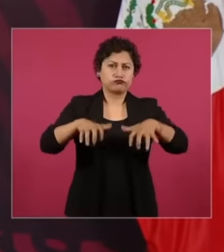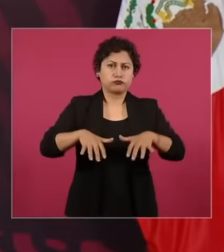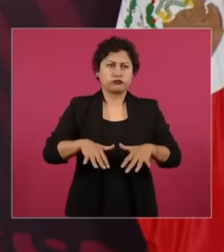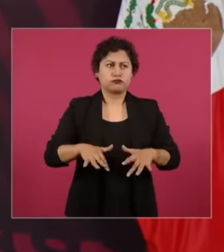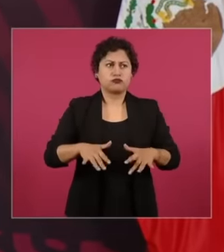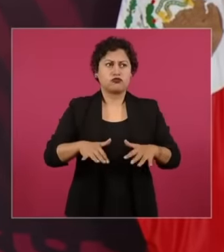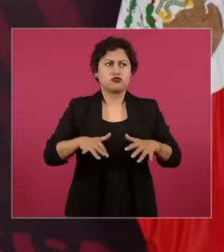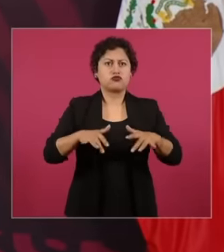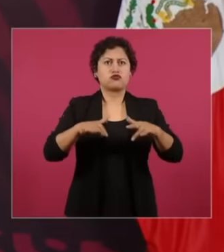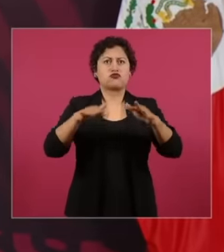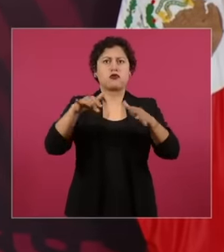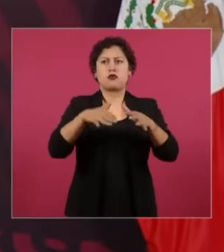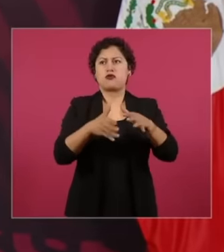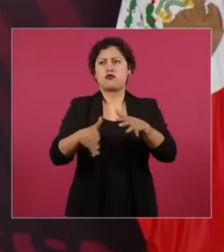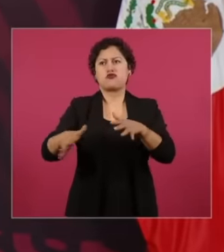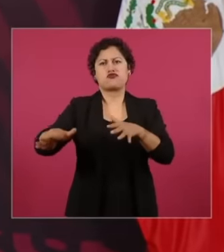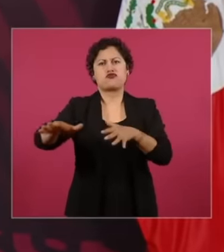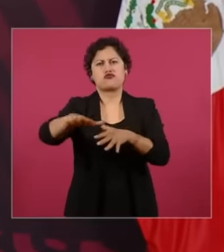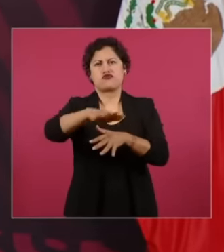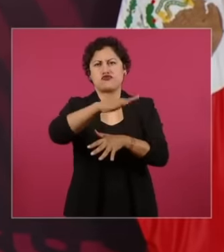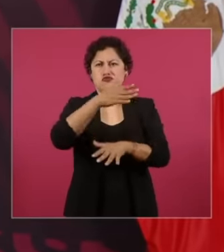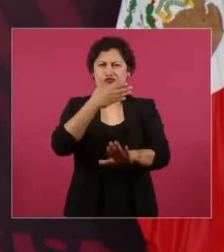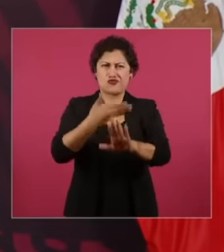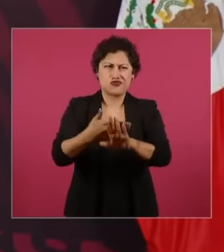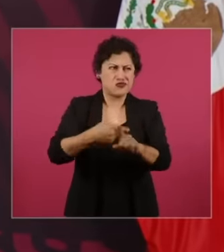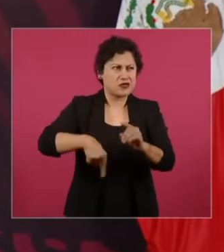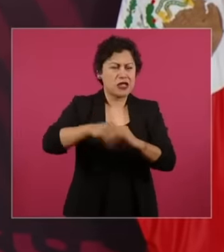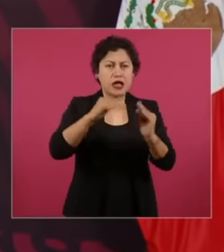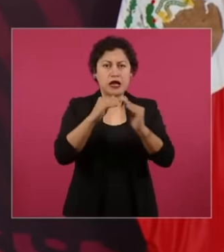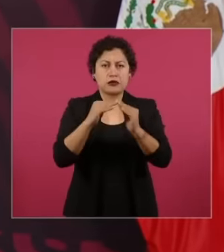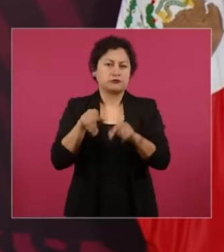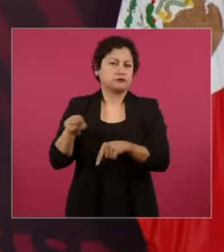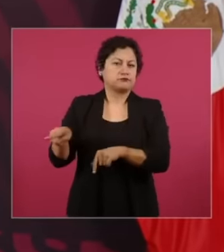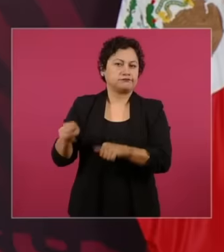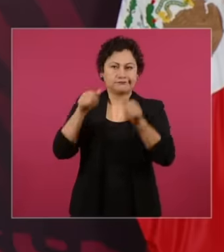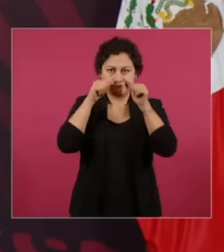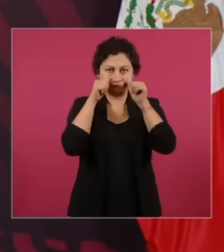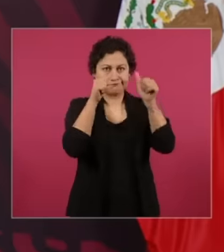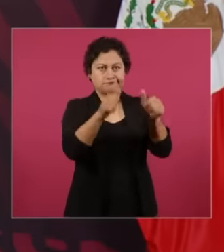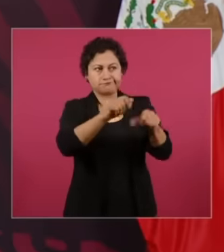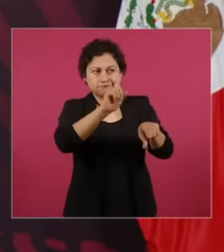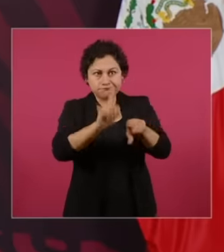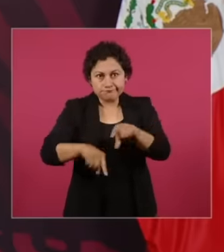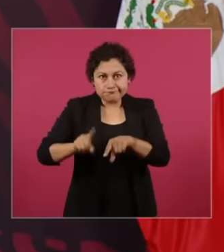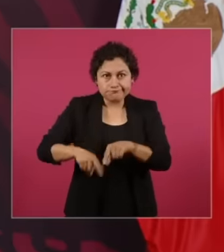of everything that is the desilting that has